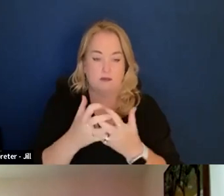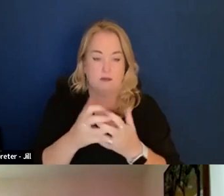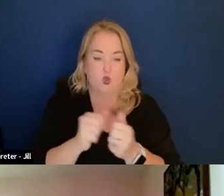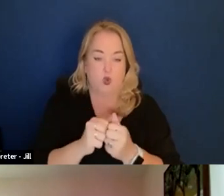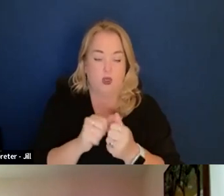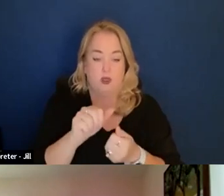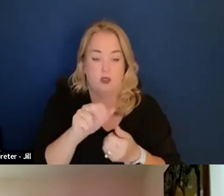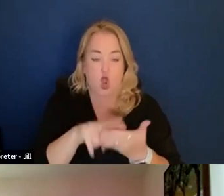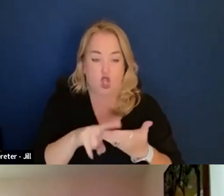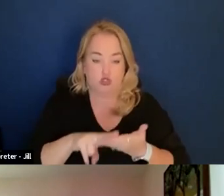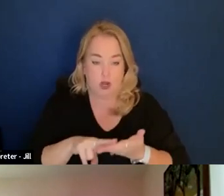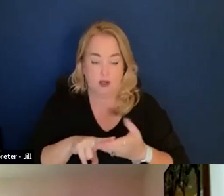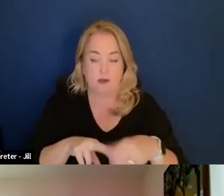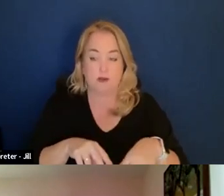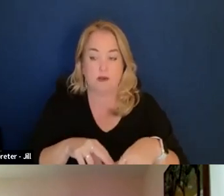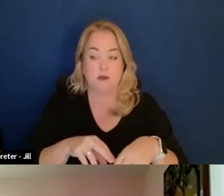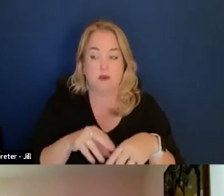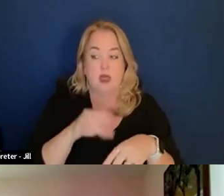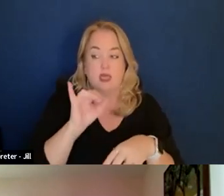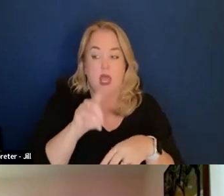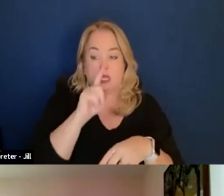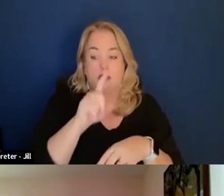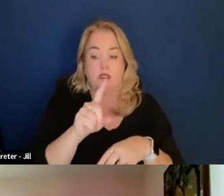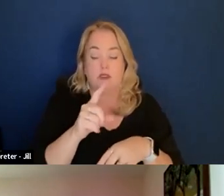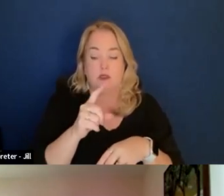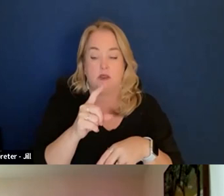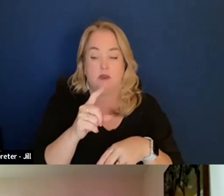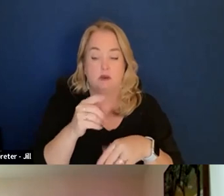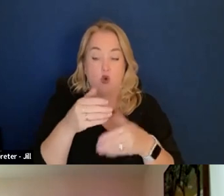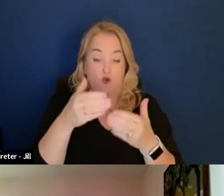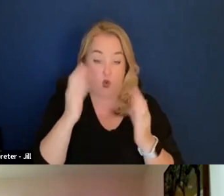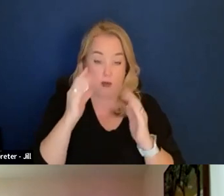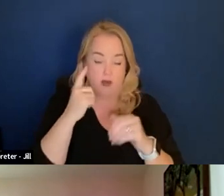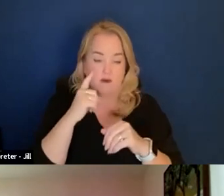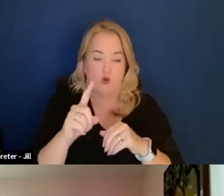And it is something that can be overwhelming for the Acquisition Workforce,